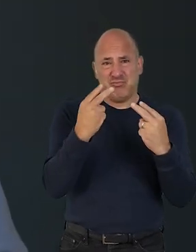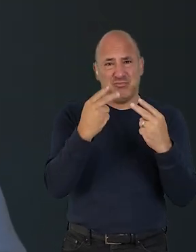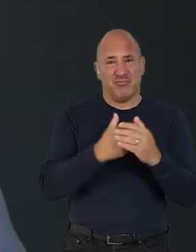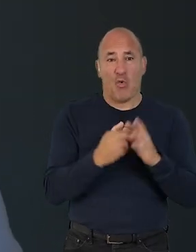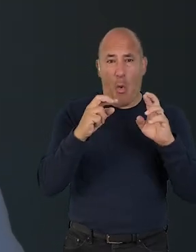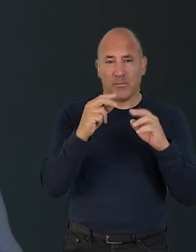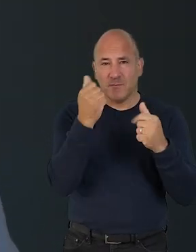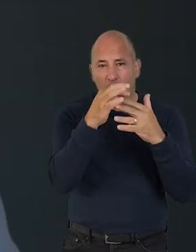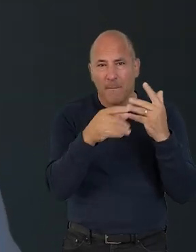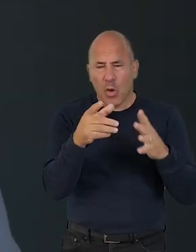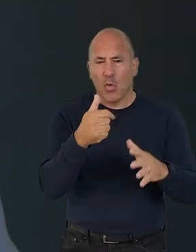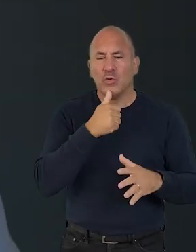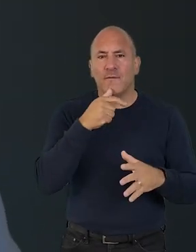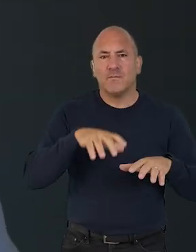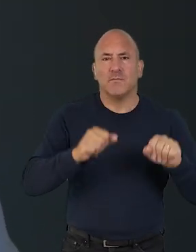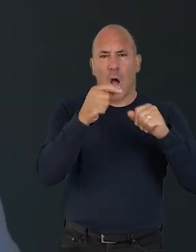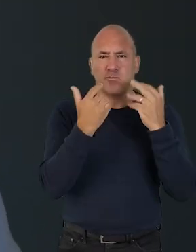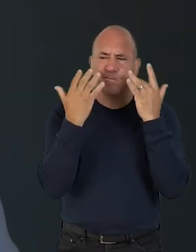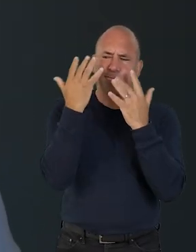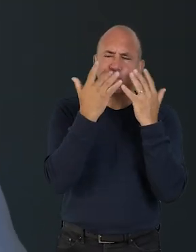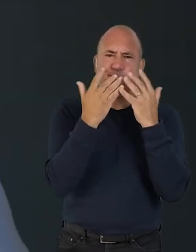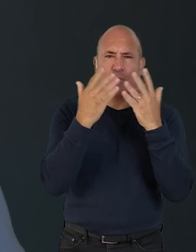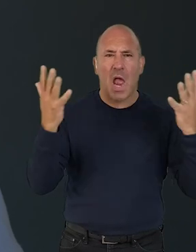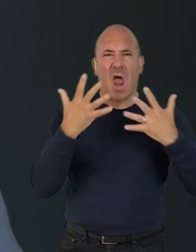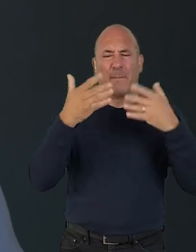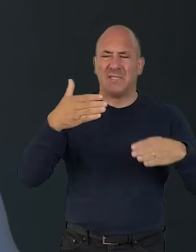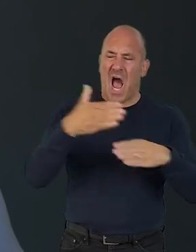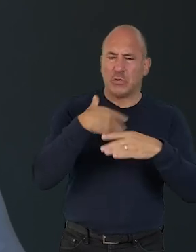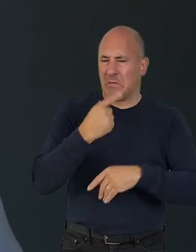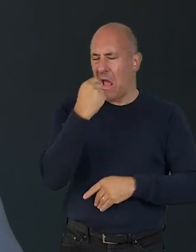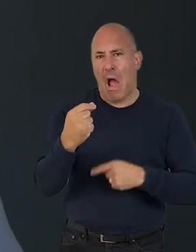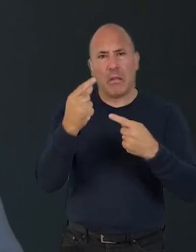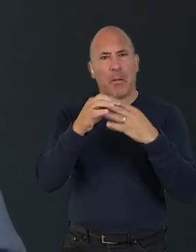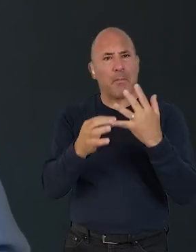I hope some of these prompts have been useful to kickstart thinking around doable climate action.